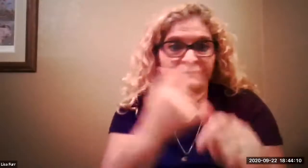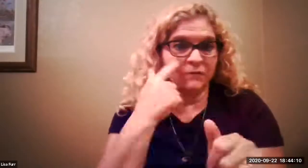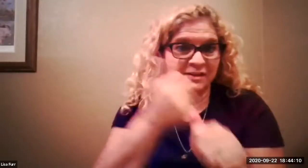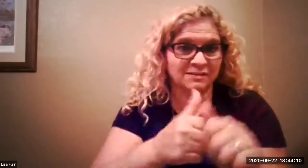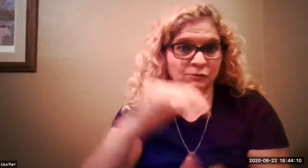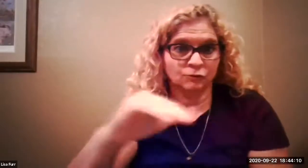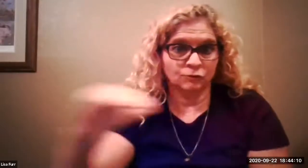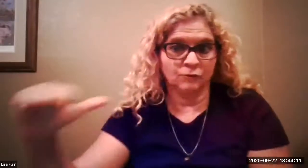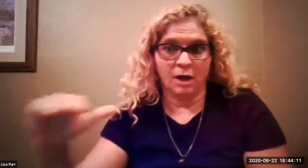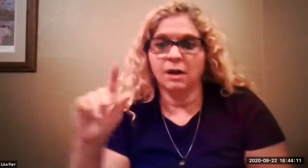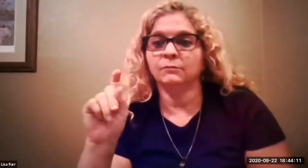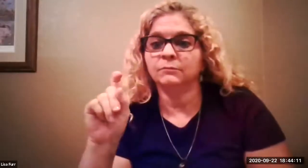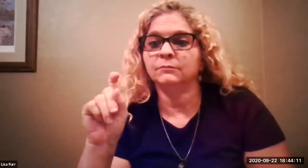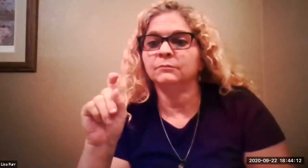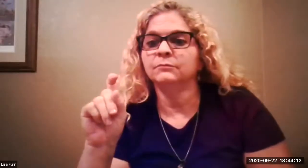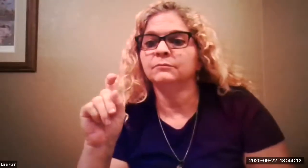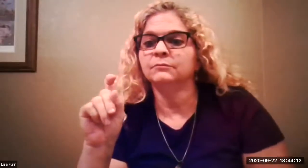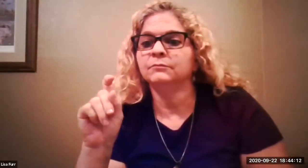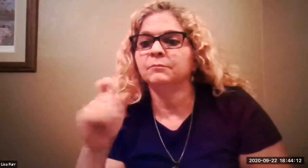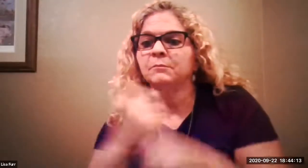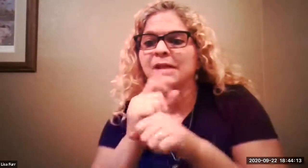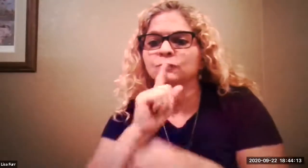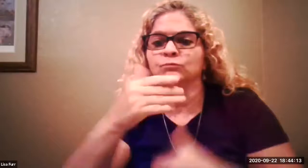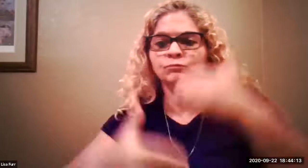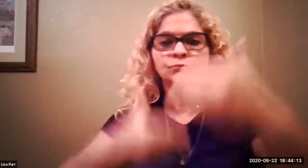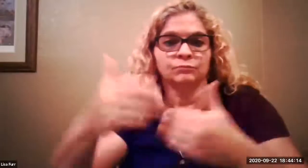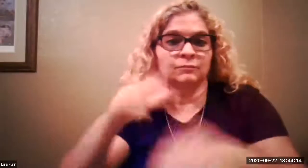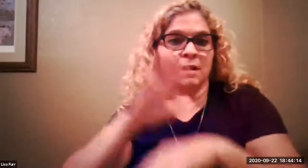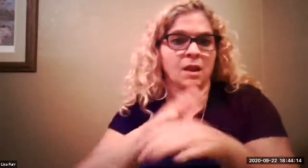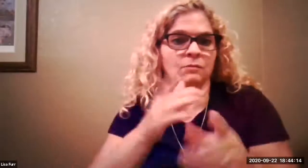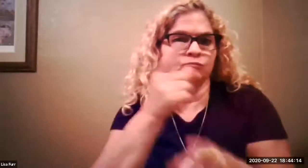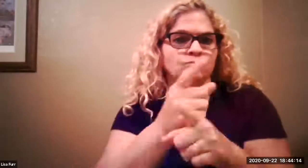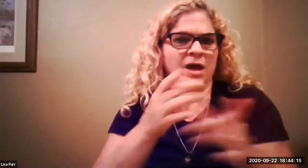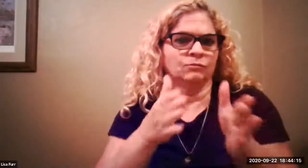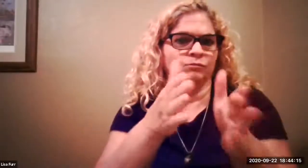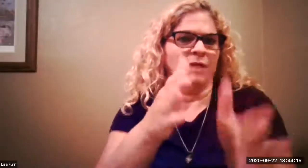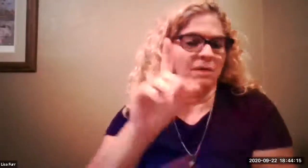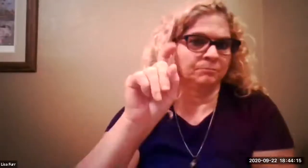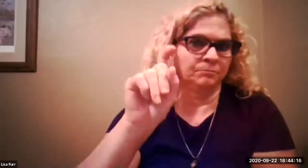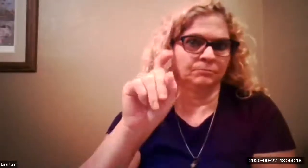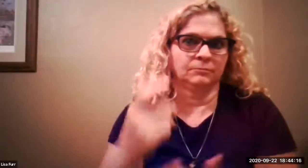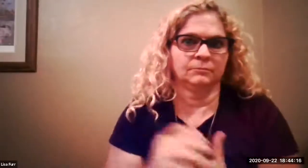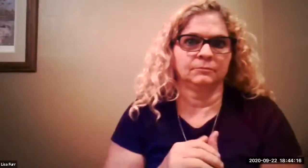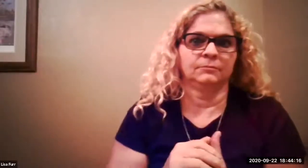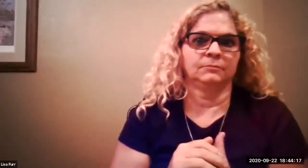language development and assessment or is each child being assessed for their language development